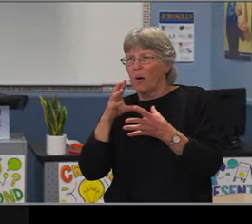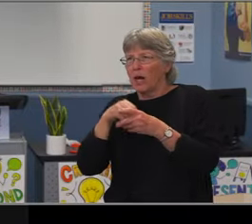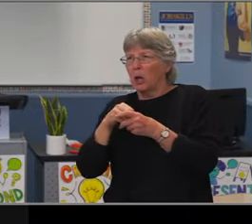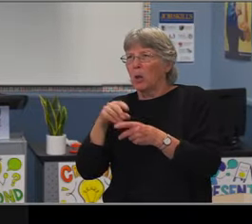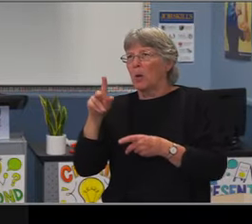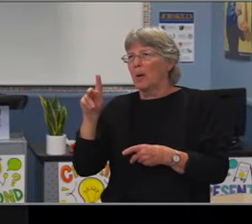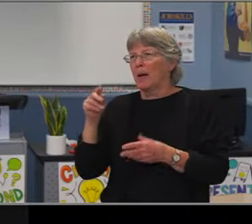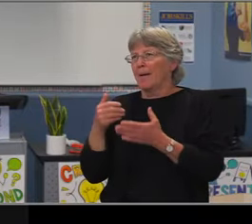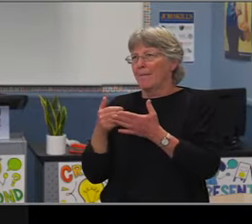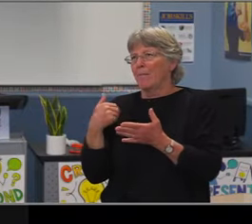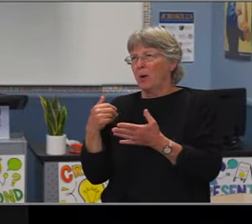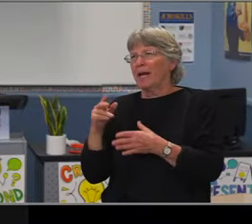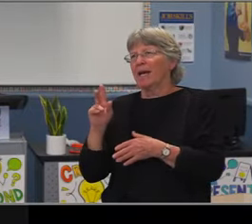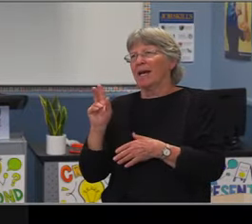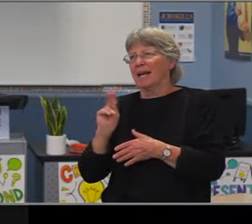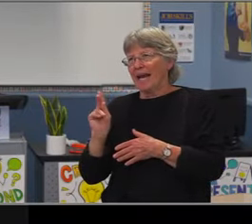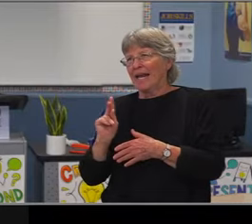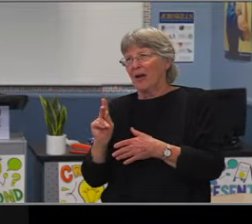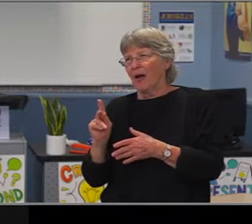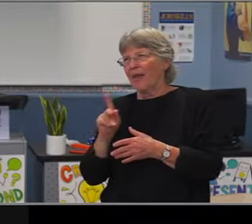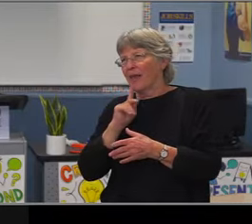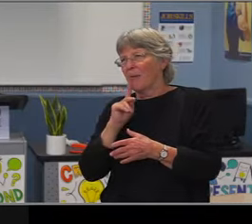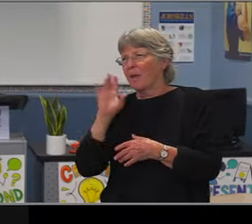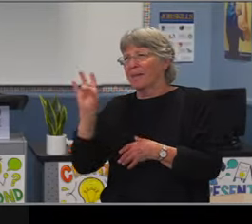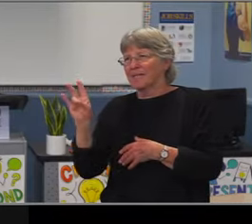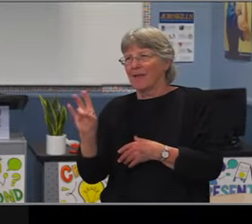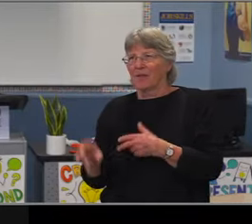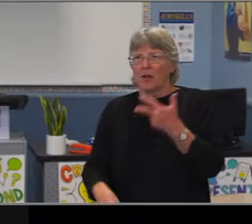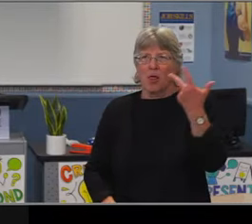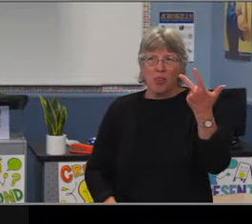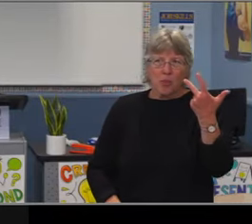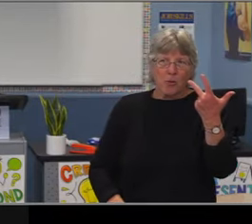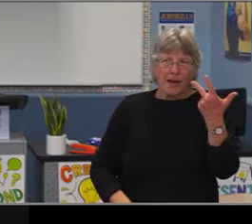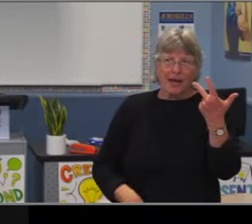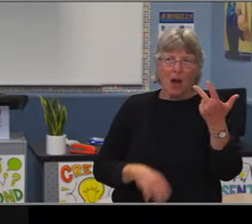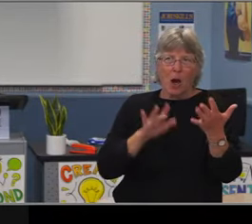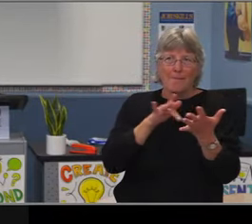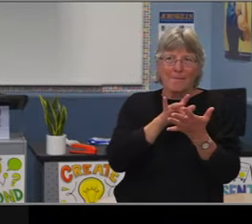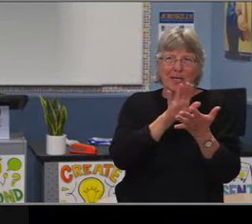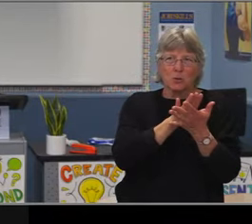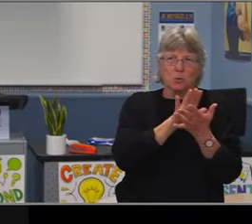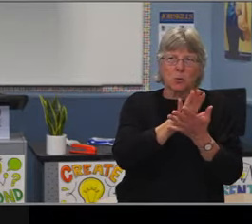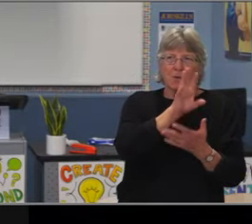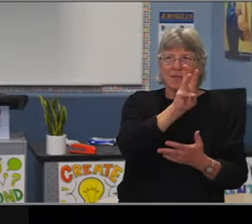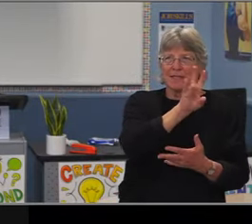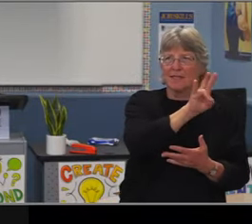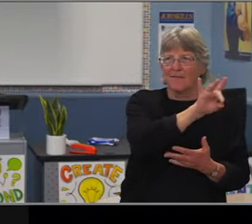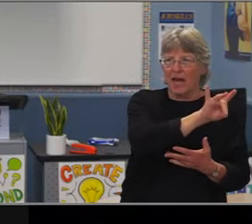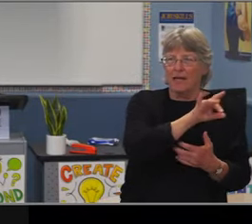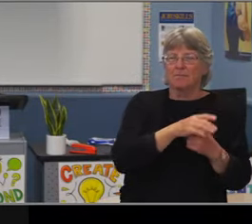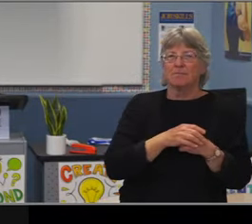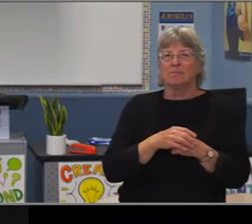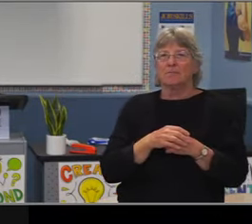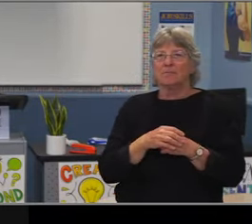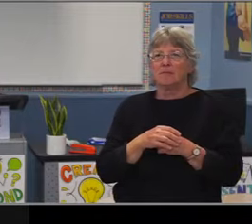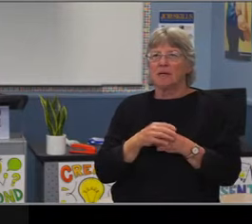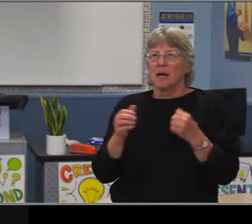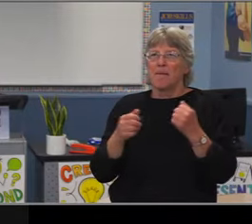The next slide looks at school of choice and how many of our students choose our K-8 programs versus our middle school programs.